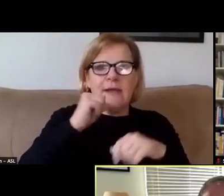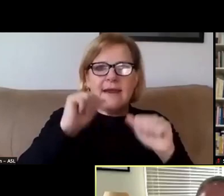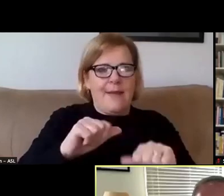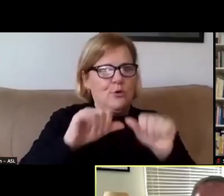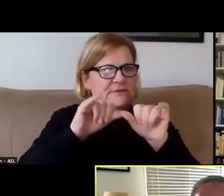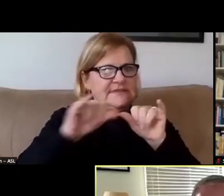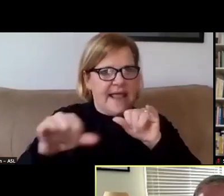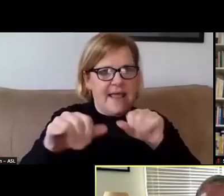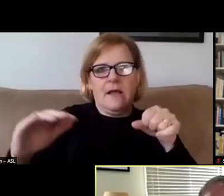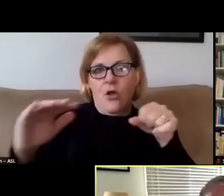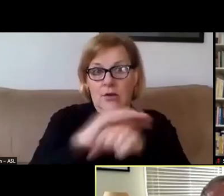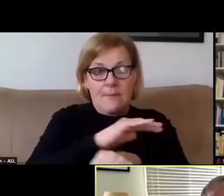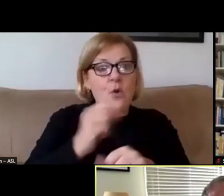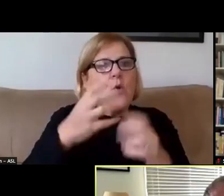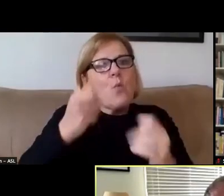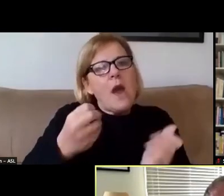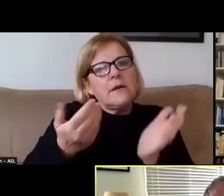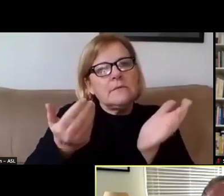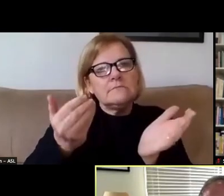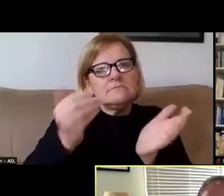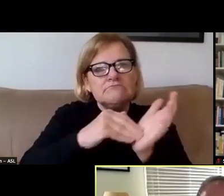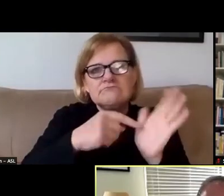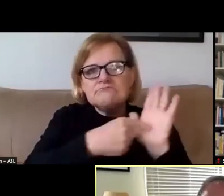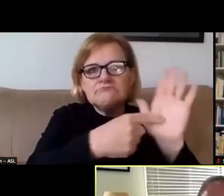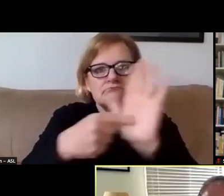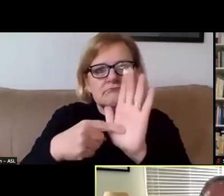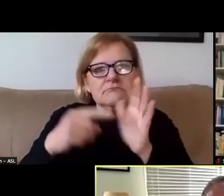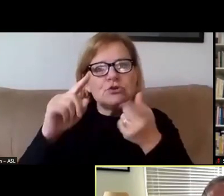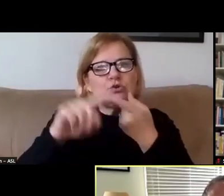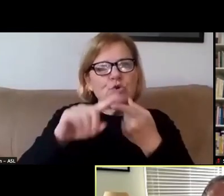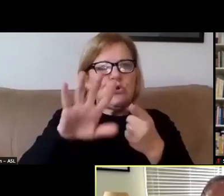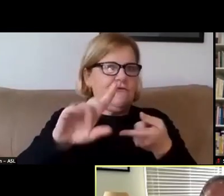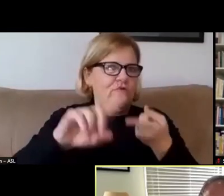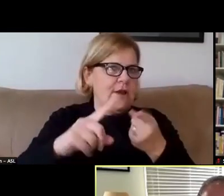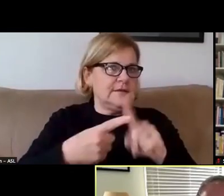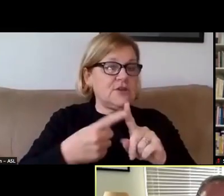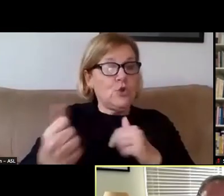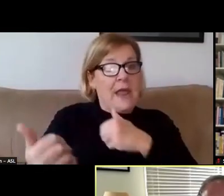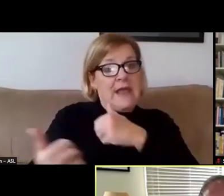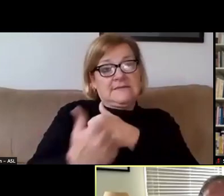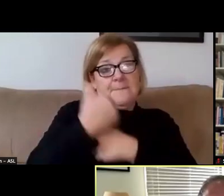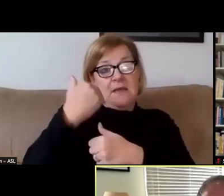or wanna refer it to your friends. You can submit questions to us during this session